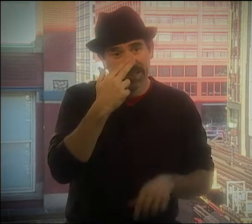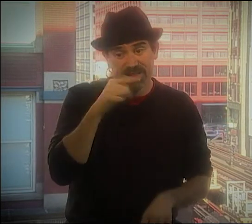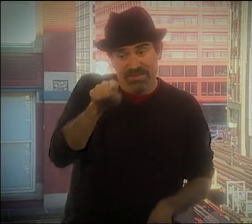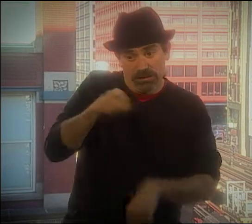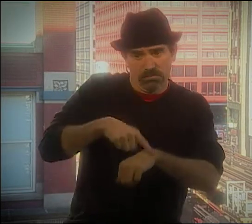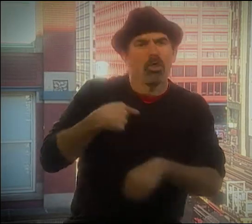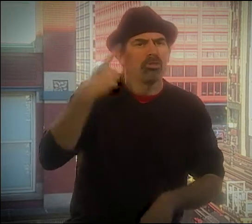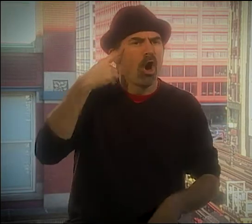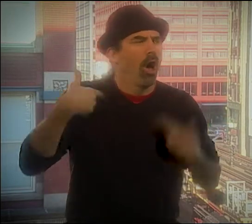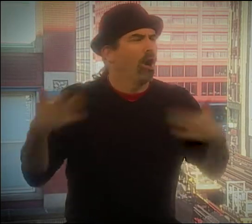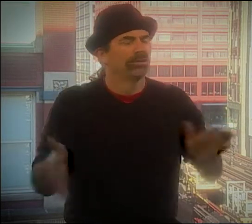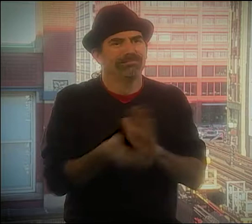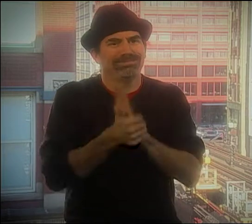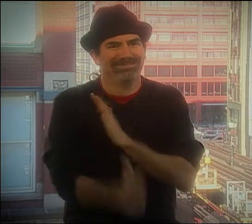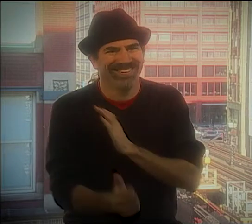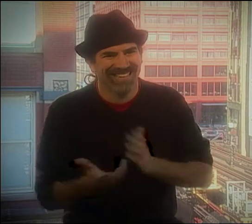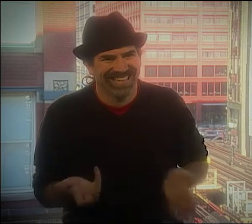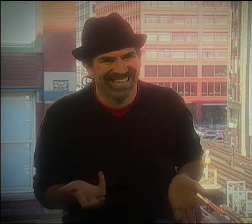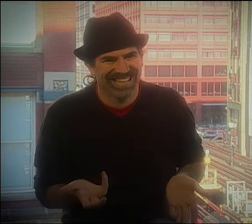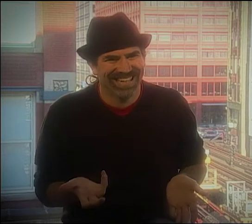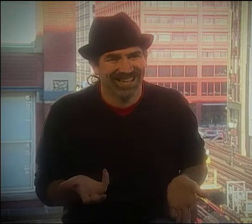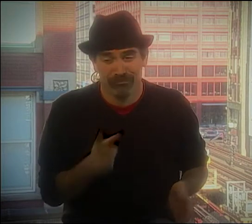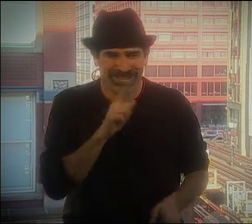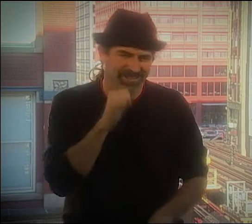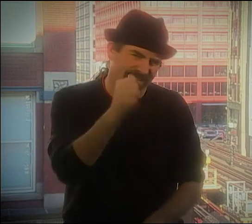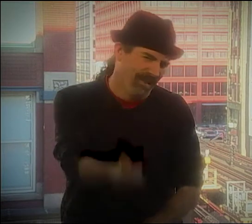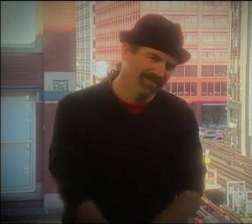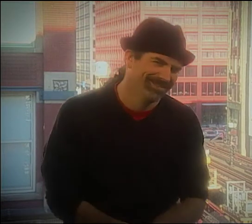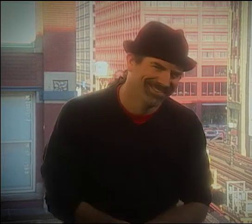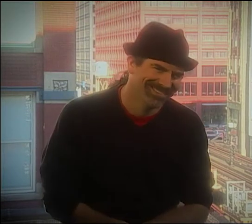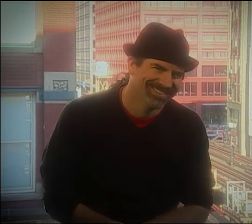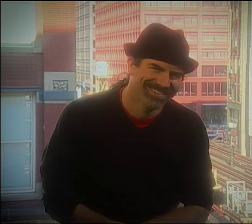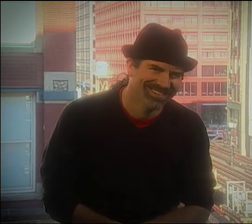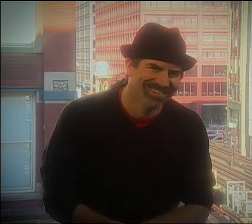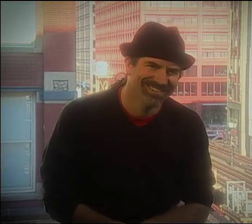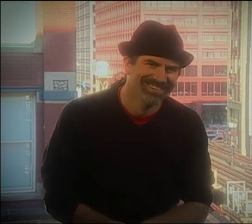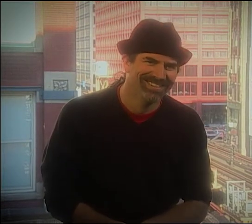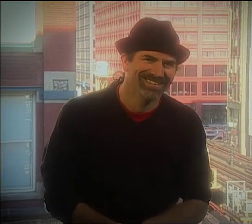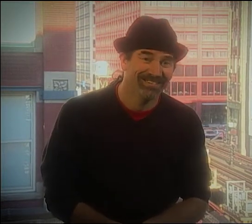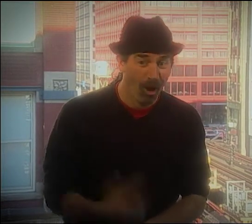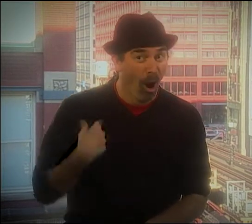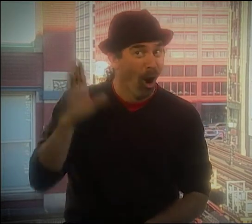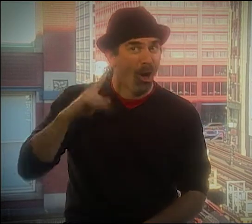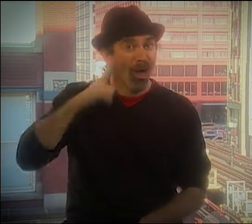YOU KNOW, THE FUNNY THING IS, AT THAT TIME I THOUGHT I WAS PRETTY SKILLED, AND OF COURSE I WASN'T.